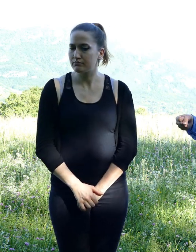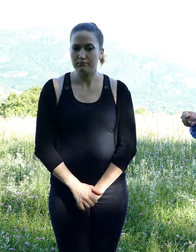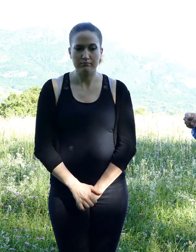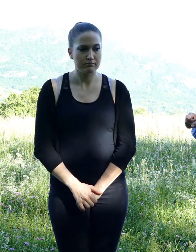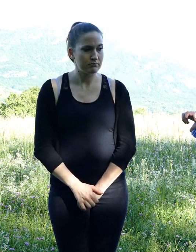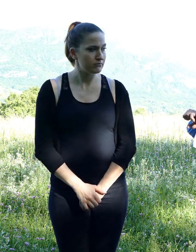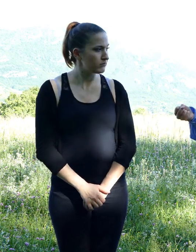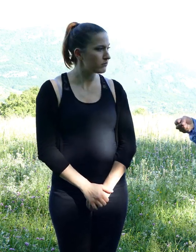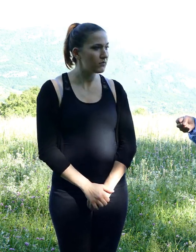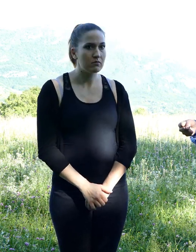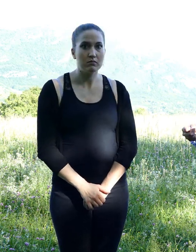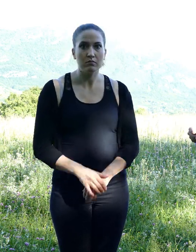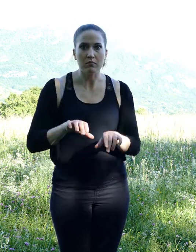Break? Are we taking a break?